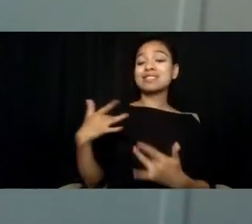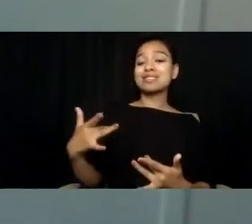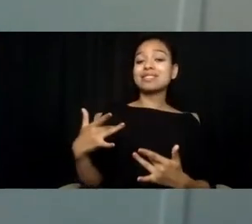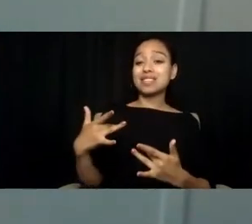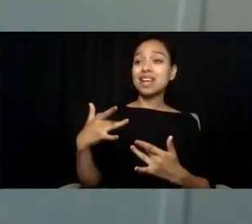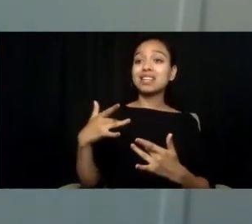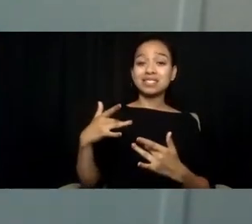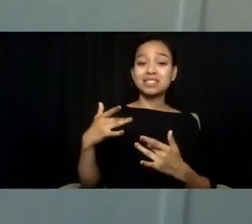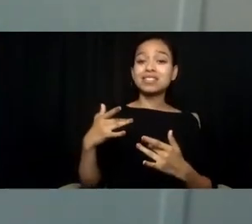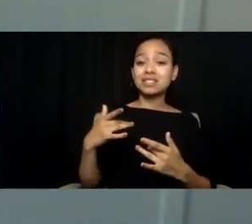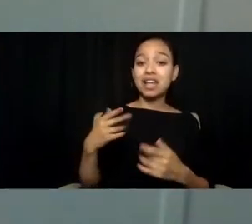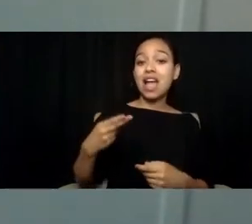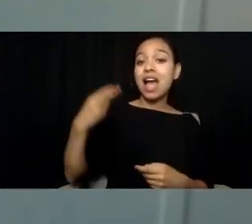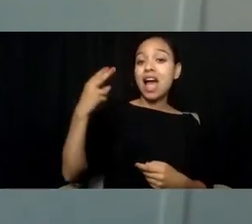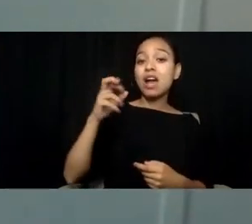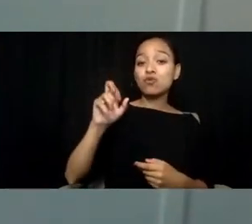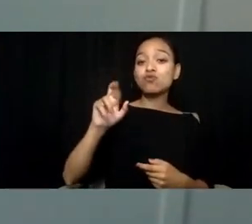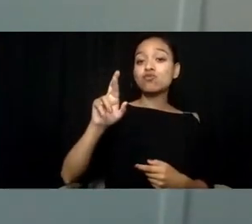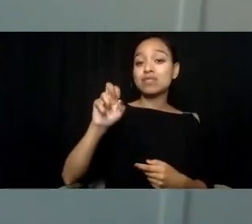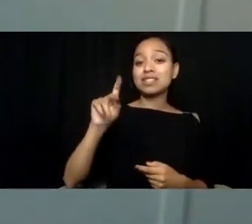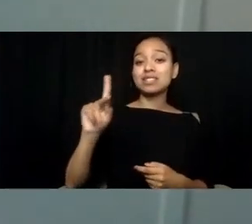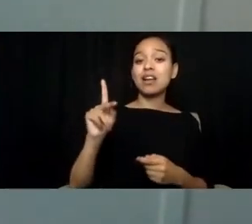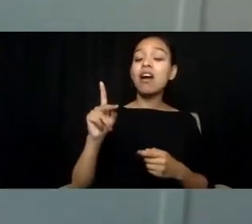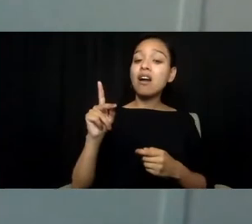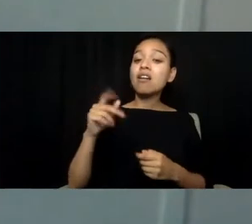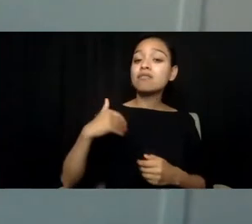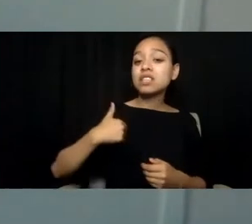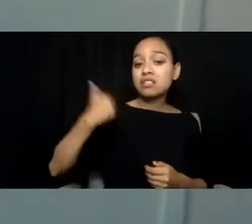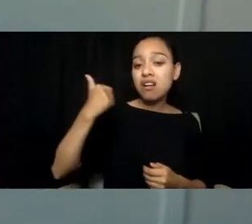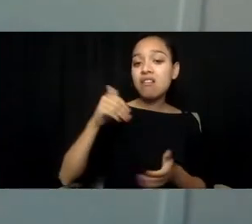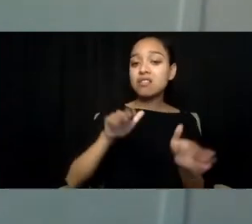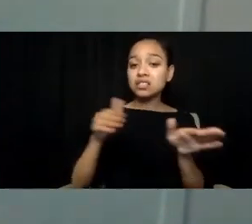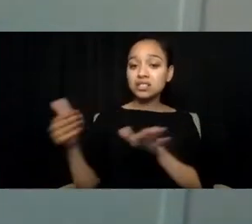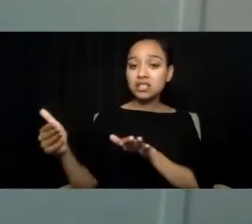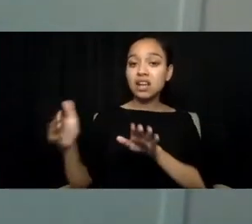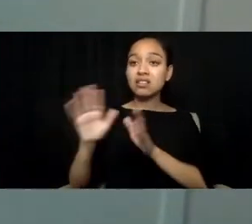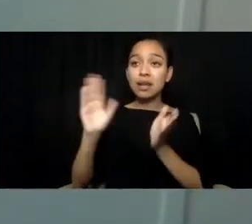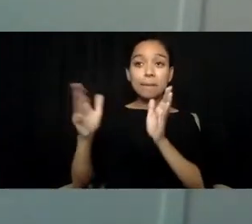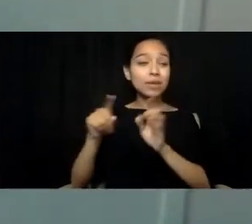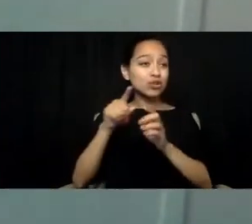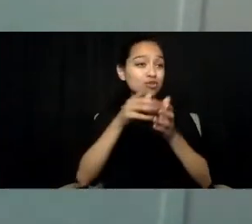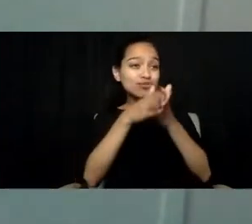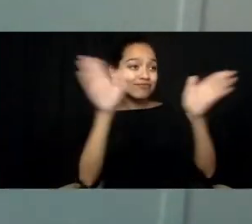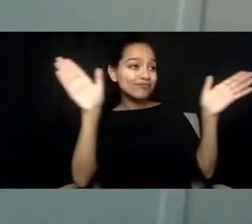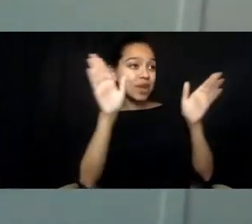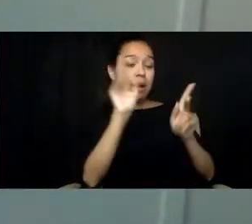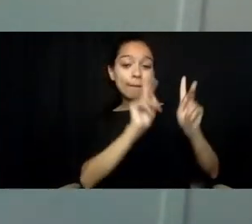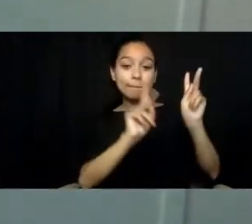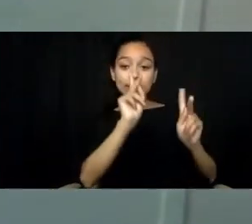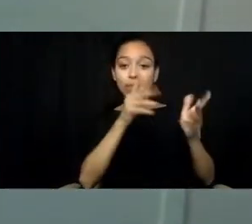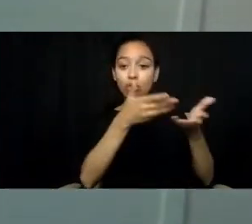compared to the general population, yet when autistic people reach out for help,